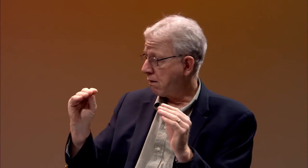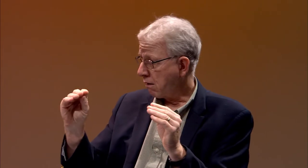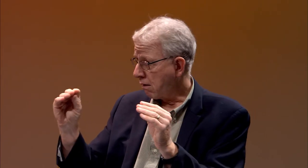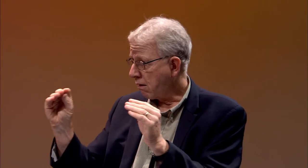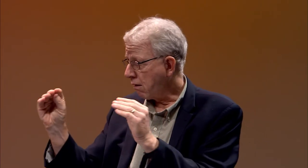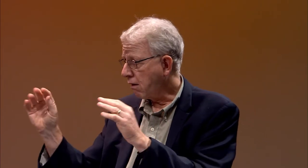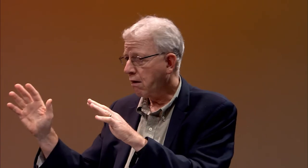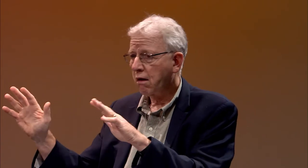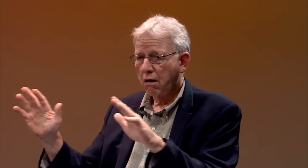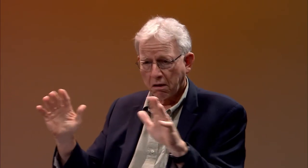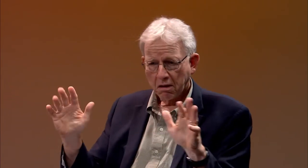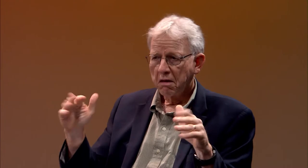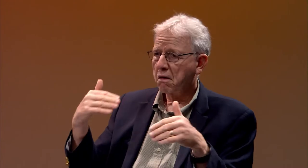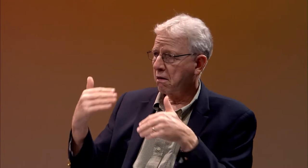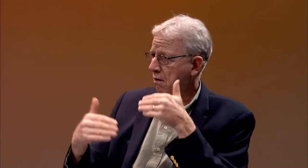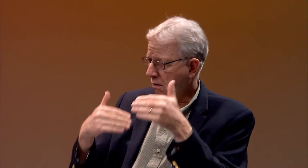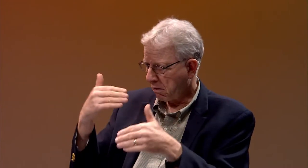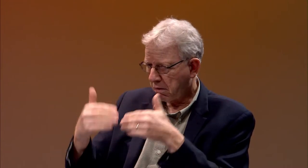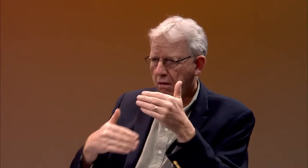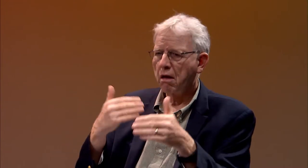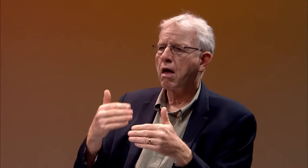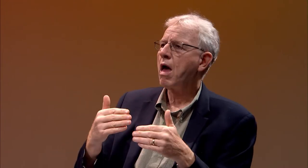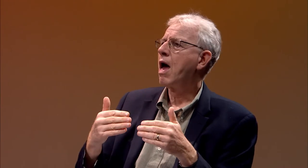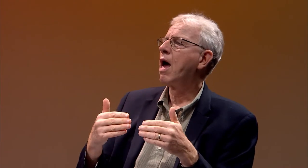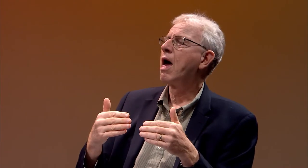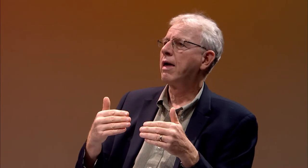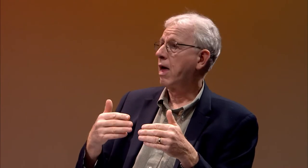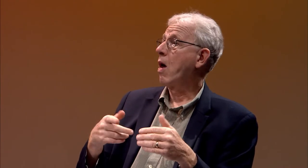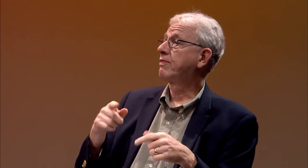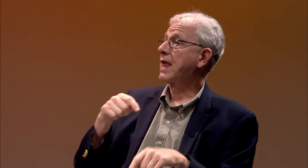Over the next five years, he ran his school.